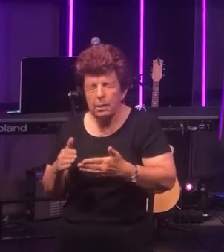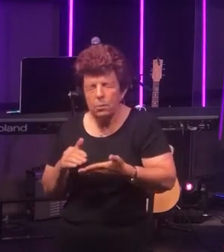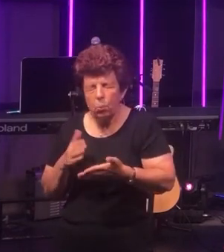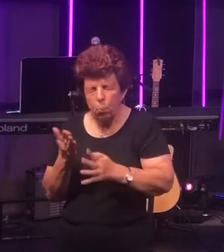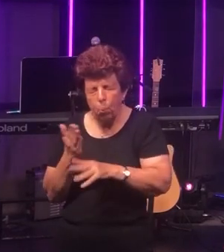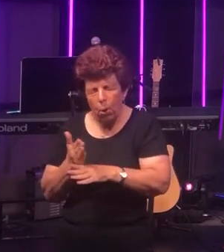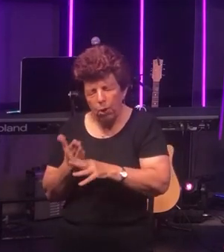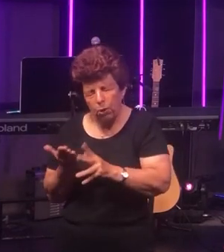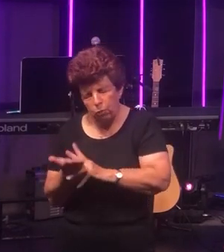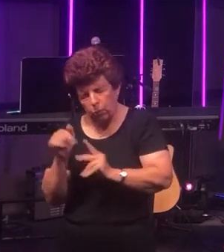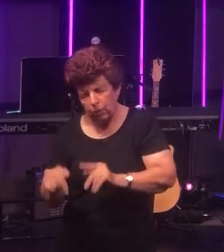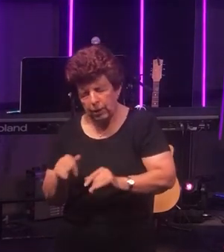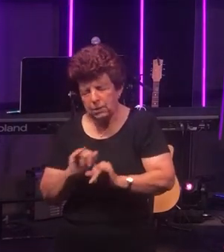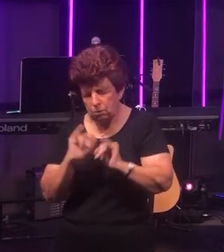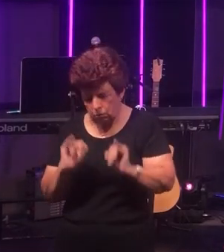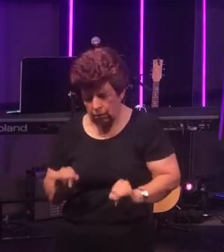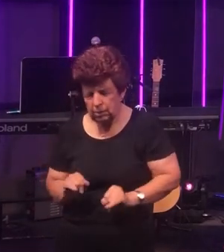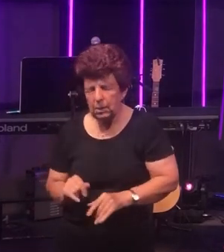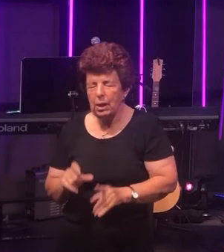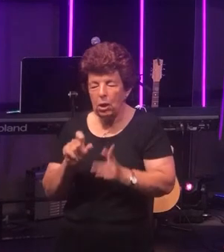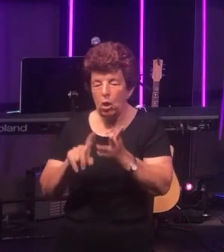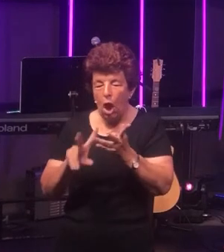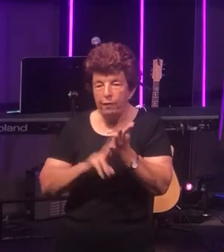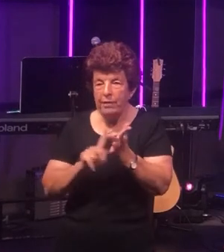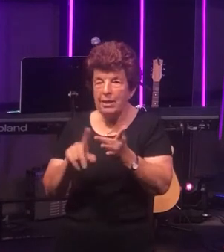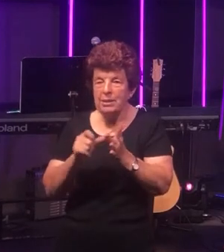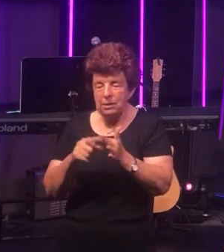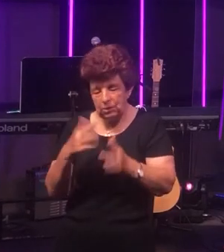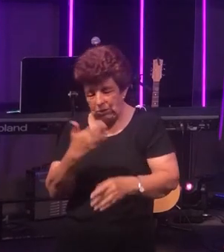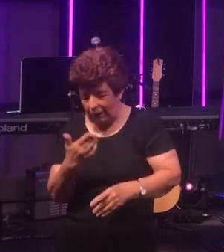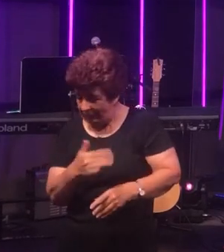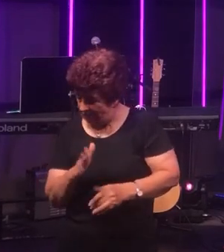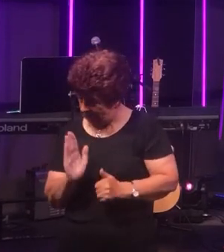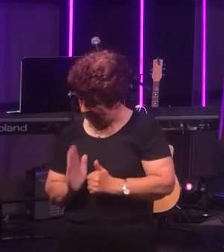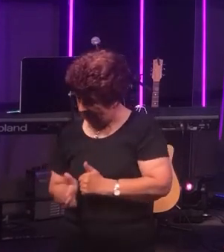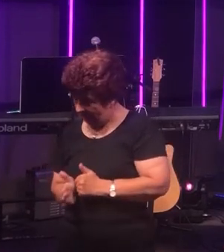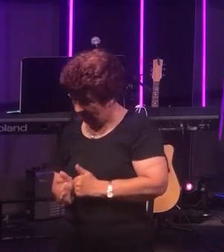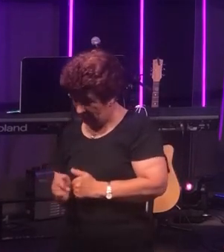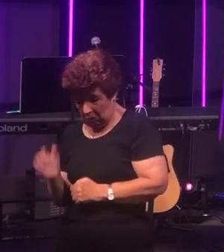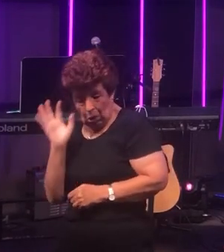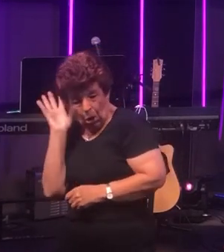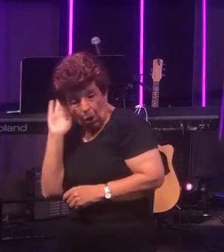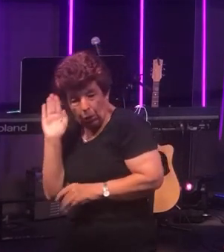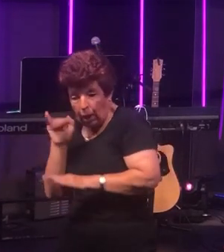COVID-19 is something which we hadn't even heard about